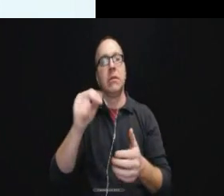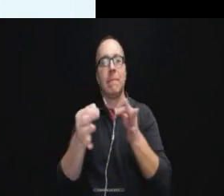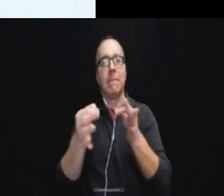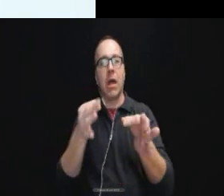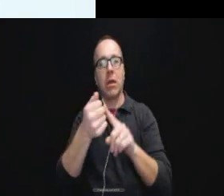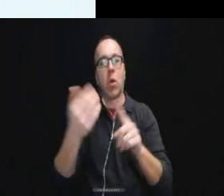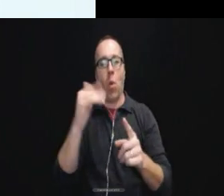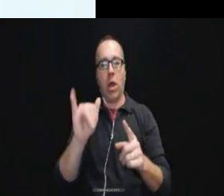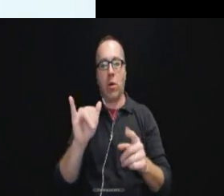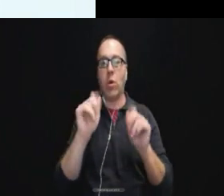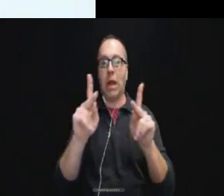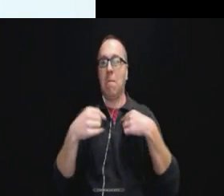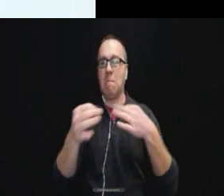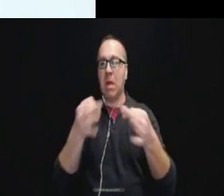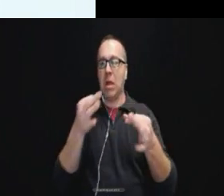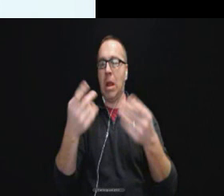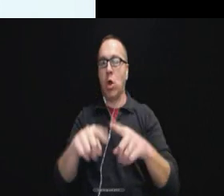It involves two people.